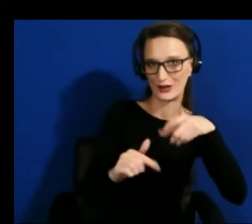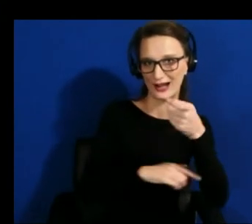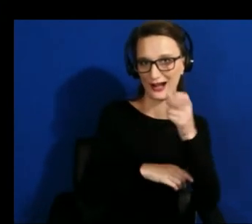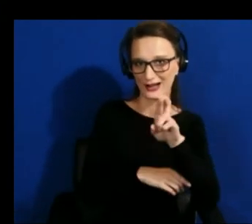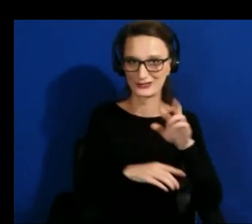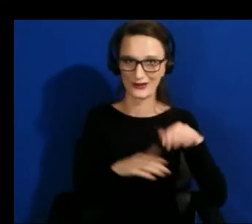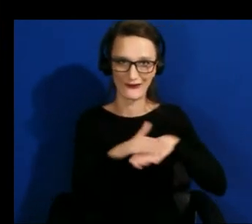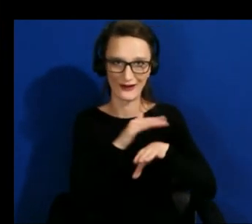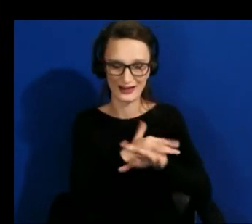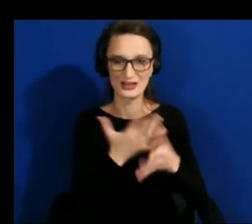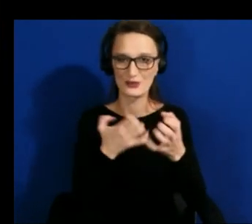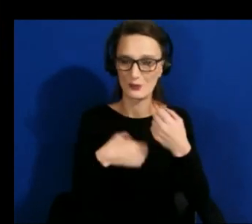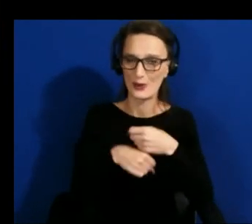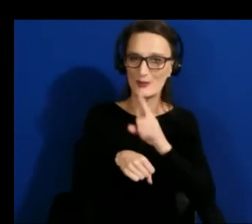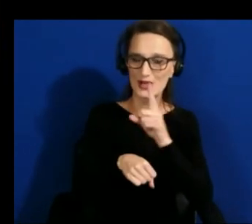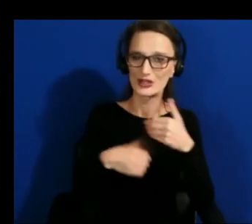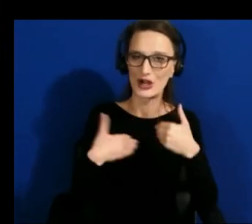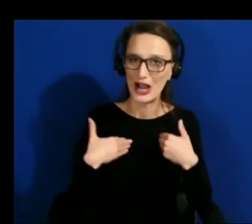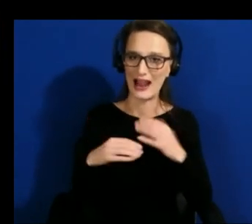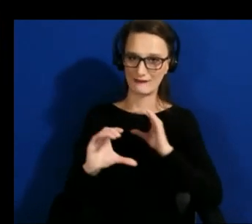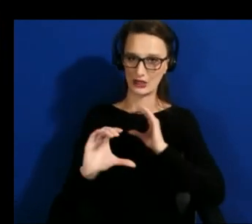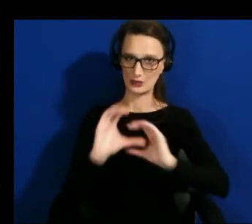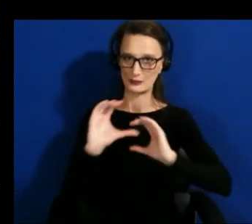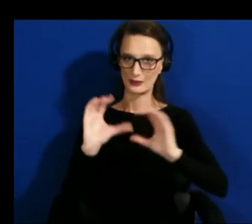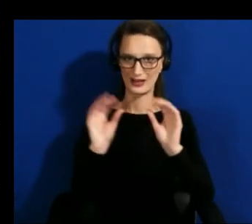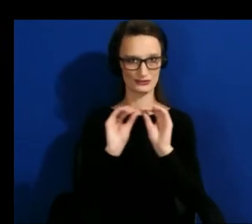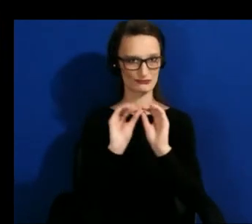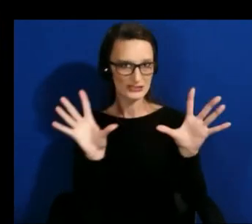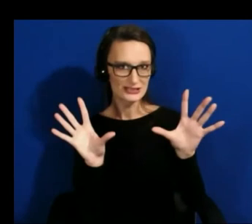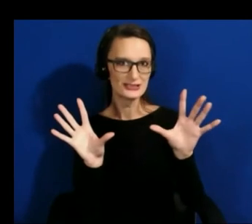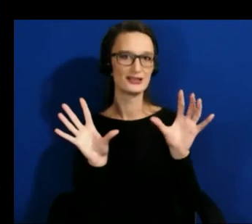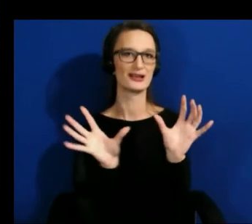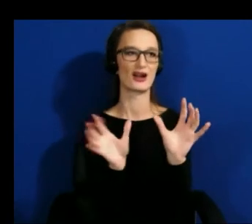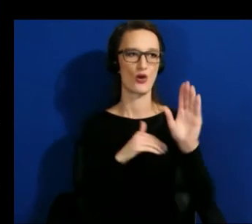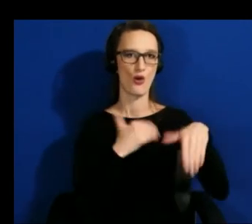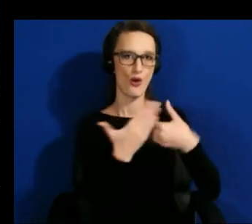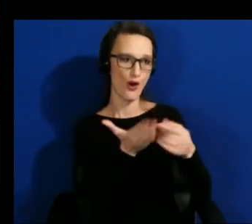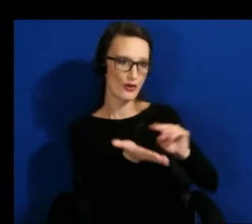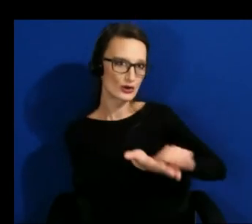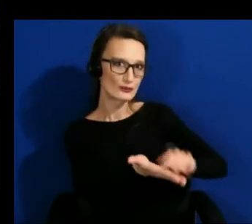a line of communication and more translation of the research that we're doing okay sorry martez